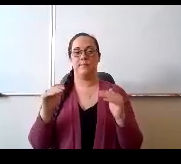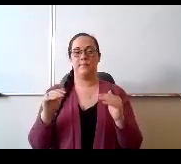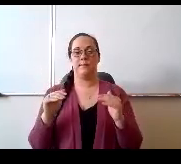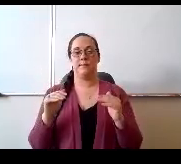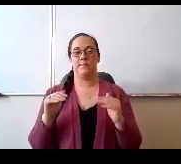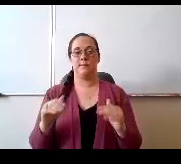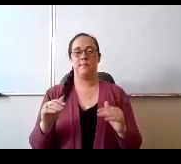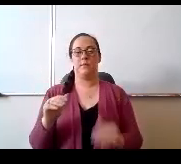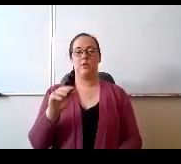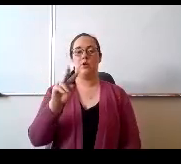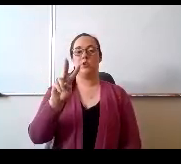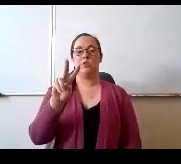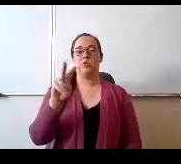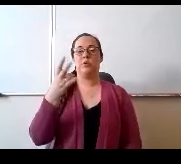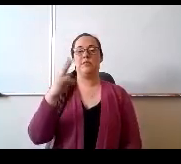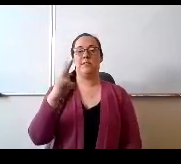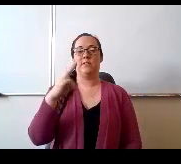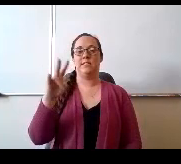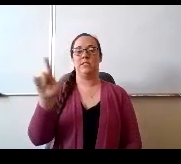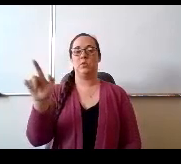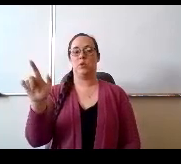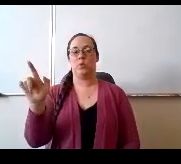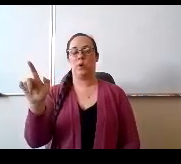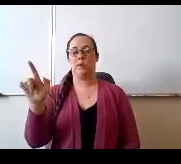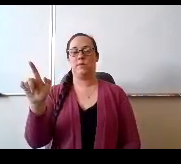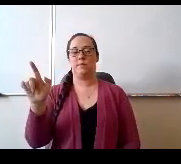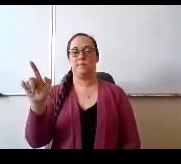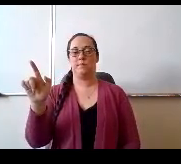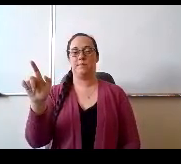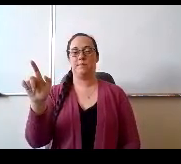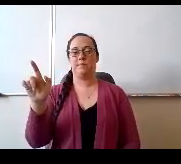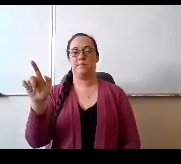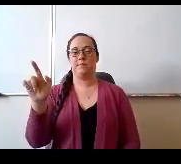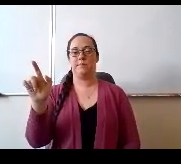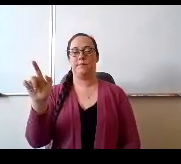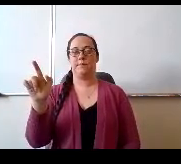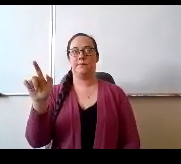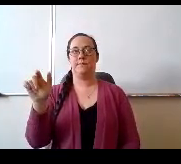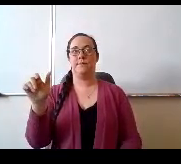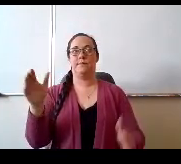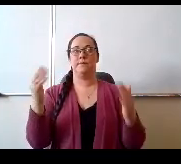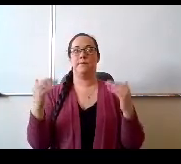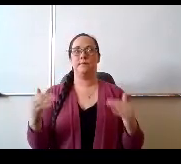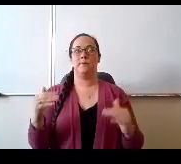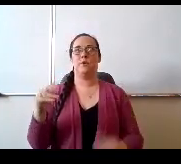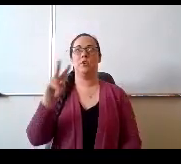administrative staff classified to 1721. Approval of matters relating to staff specialist staff to 1821,